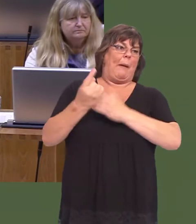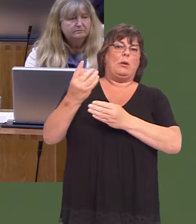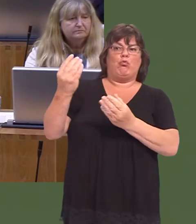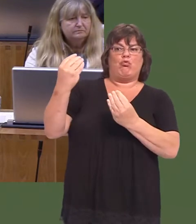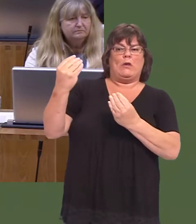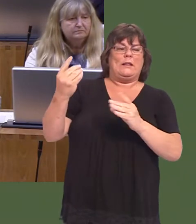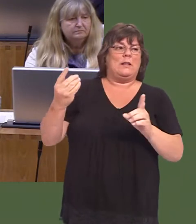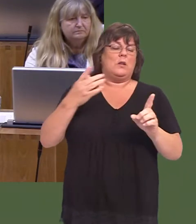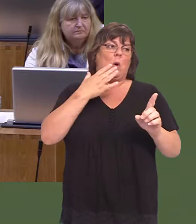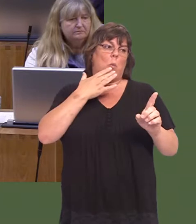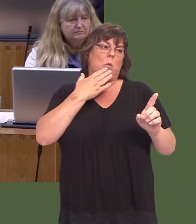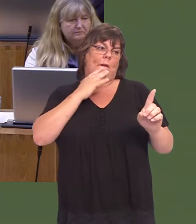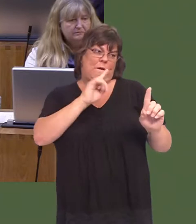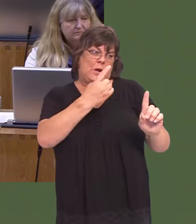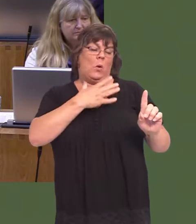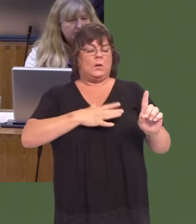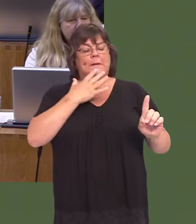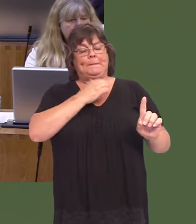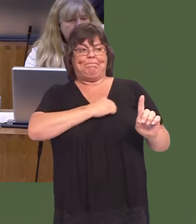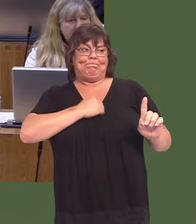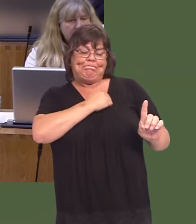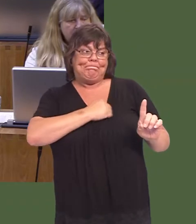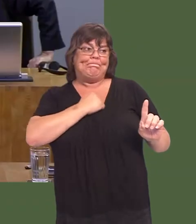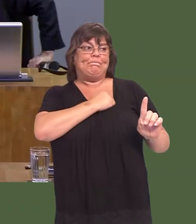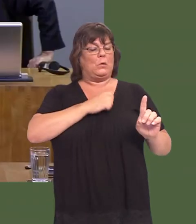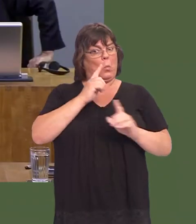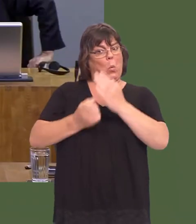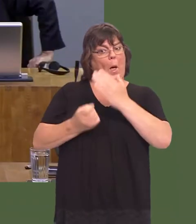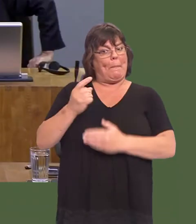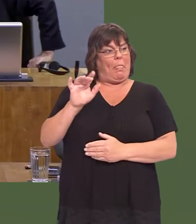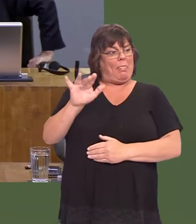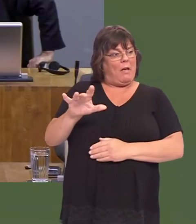So, first of all, could I express my sympathies with regard to what happened to Ben?